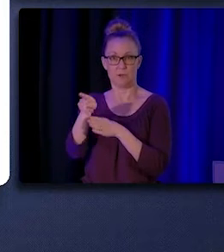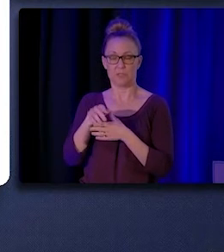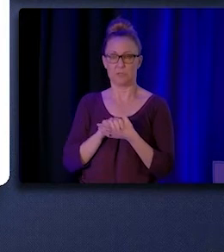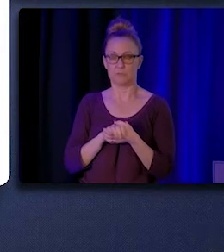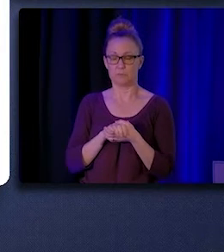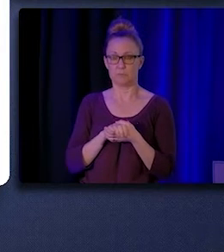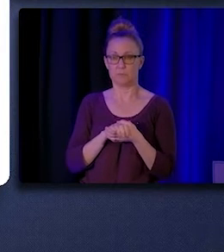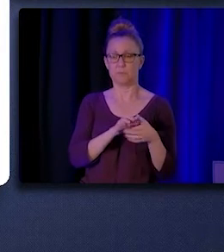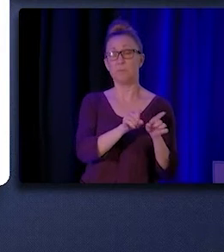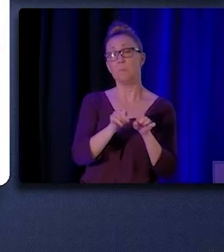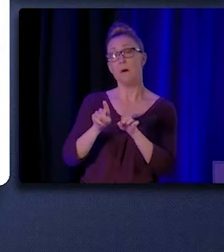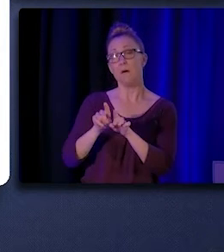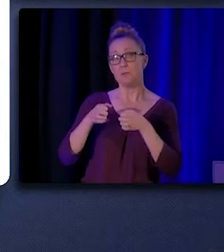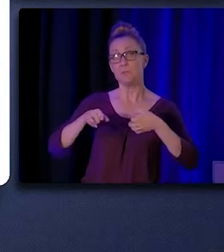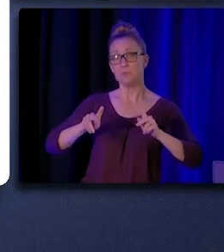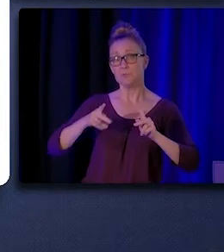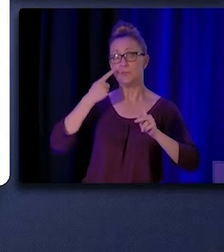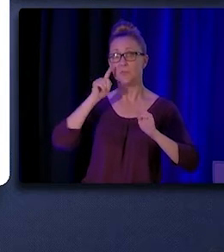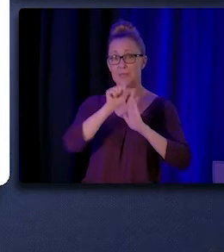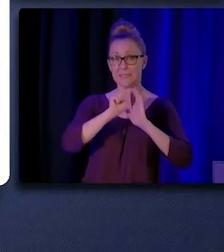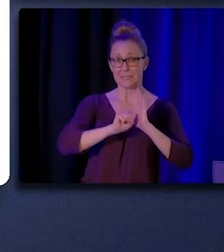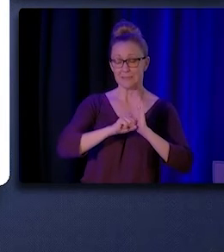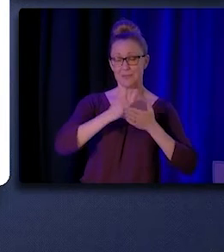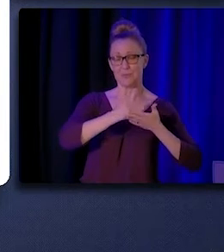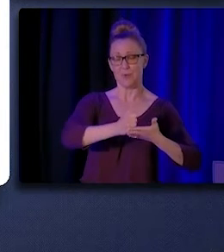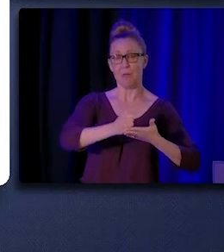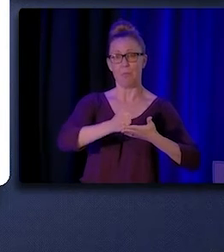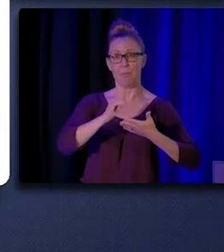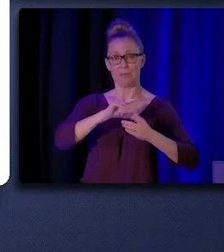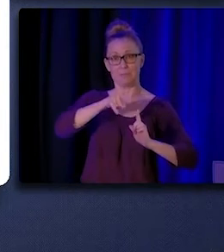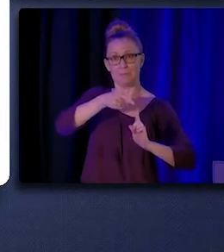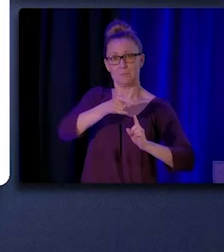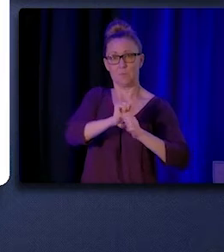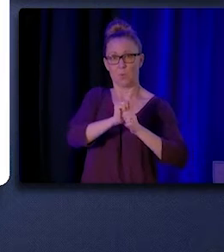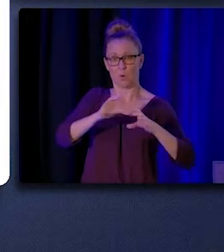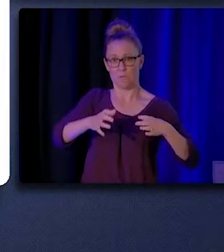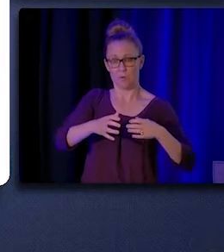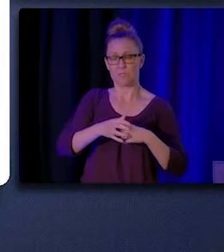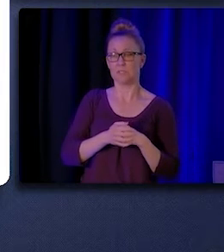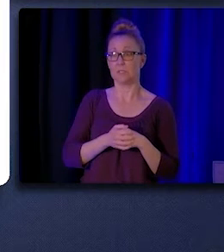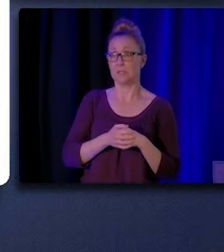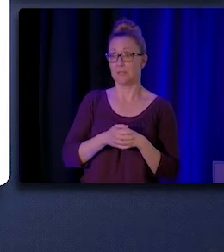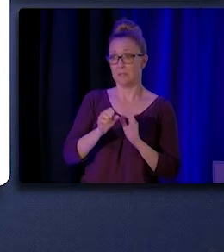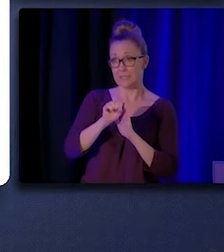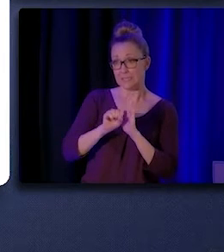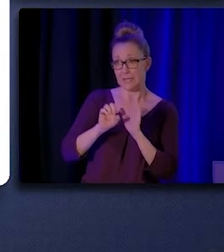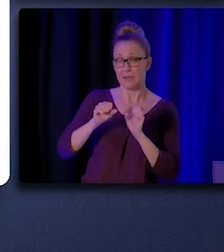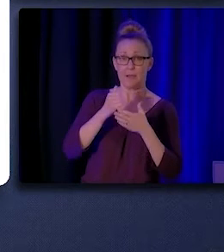There are also opportunities for the state to assist the workforce. The state can assist the training programs